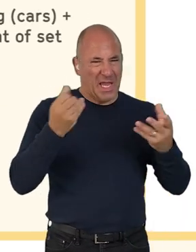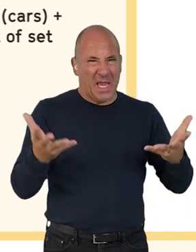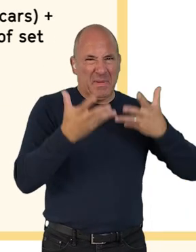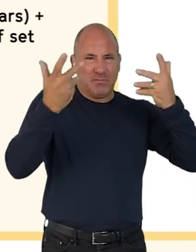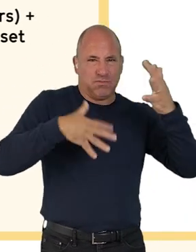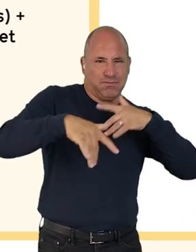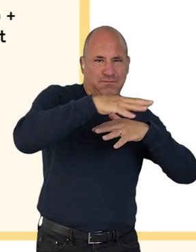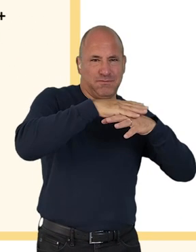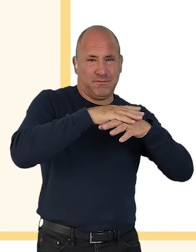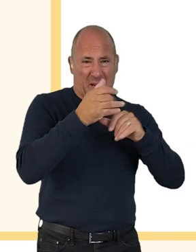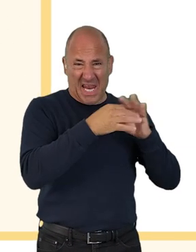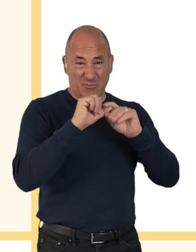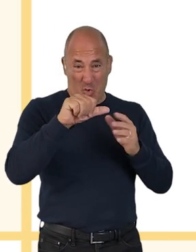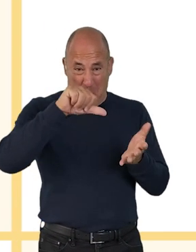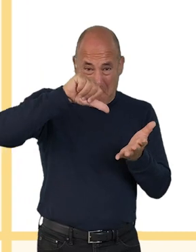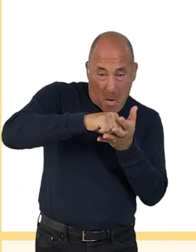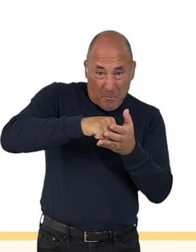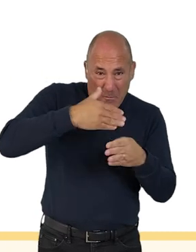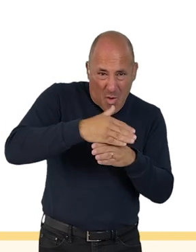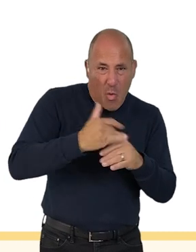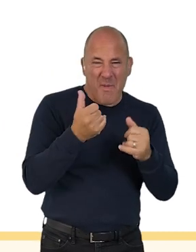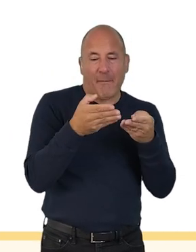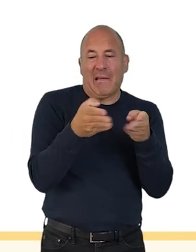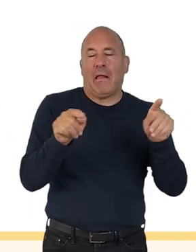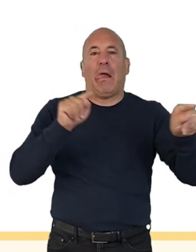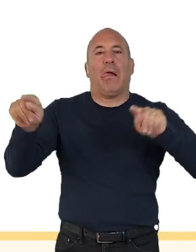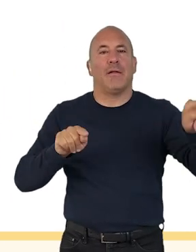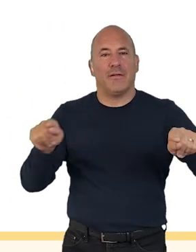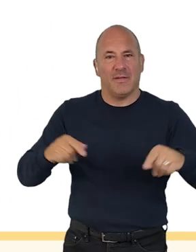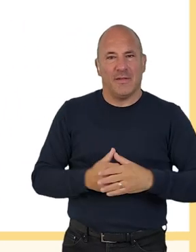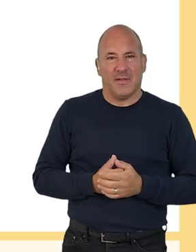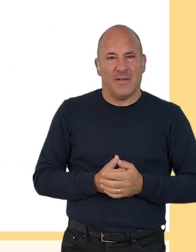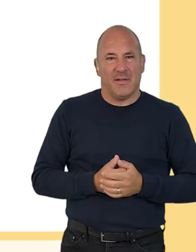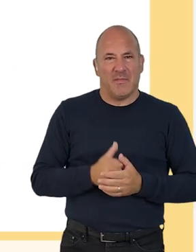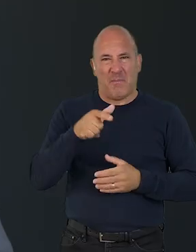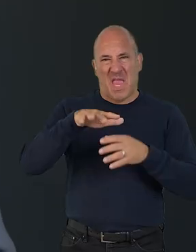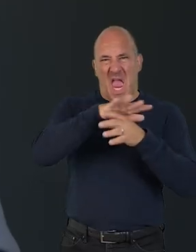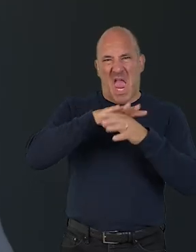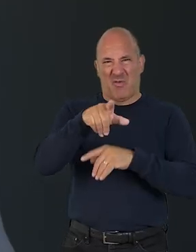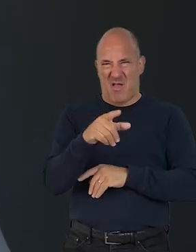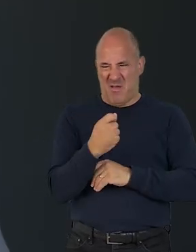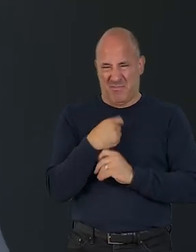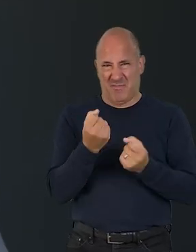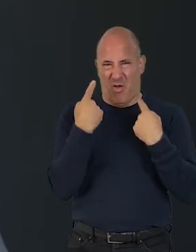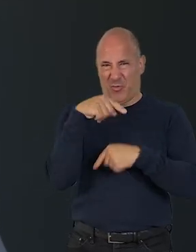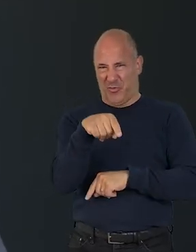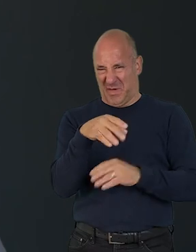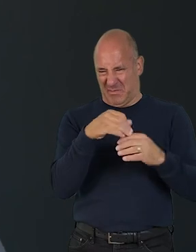from your work so far, whether they are part of your core practice or your wider influence. If you don't understand how an area might link